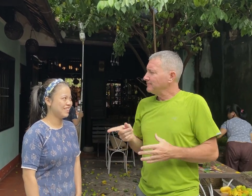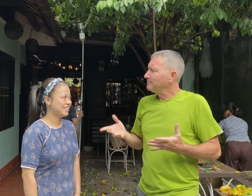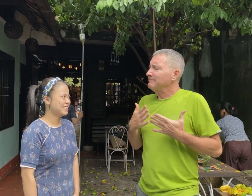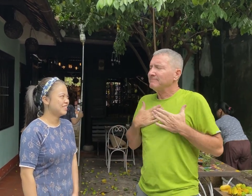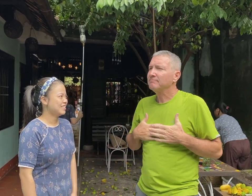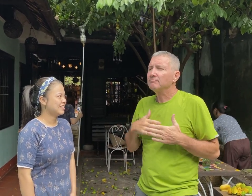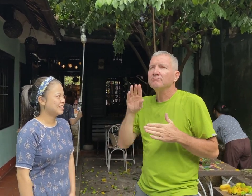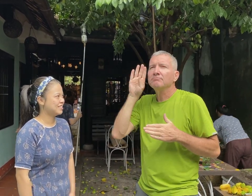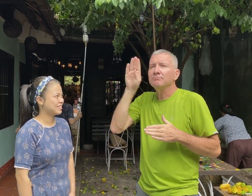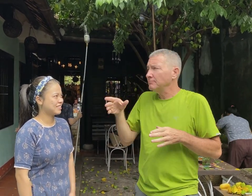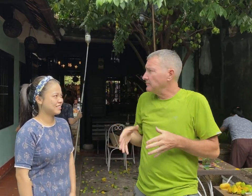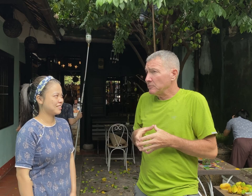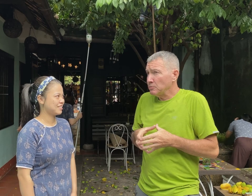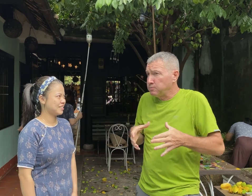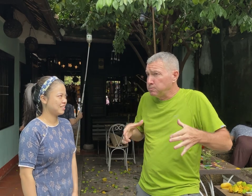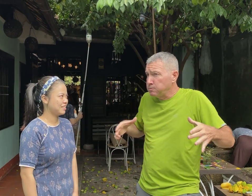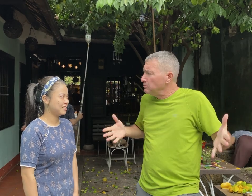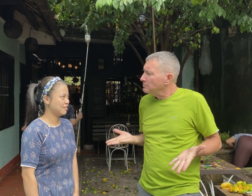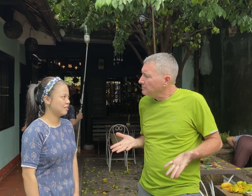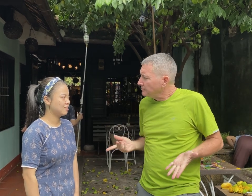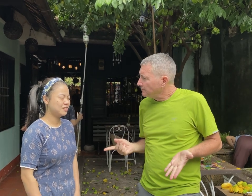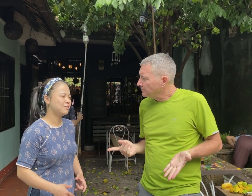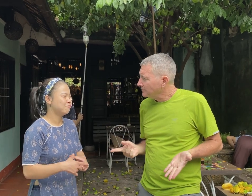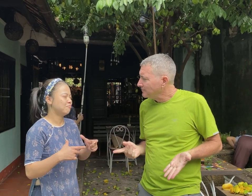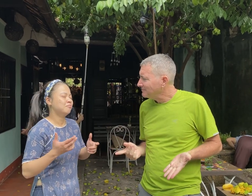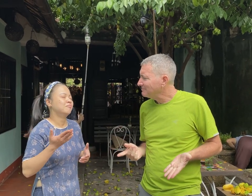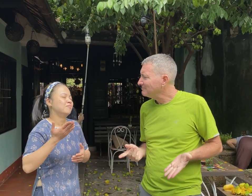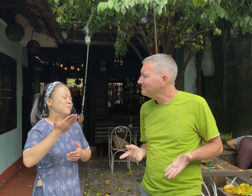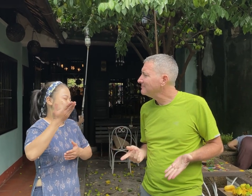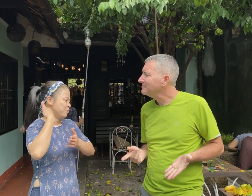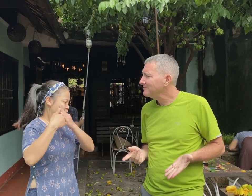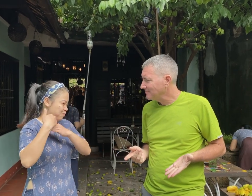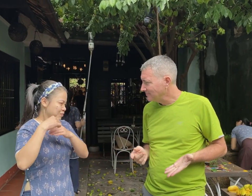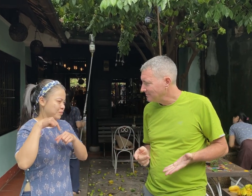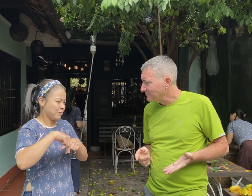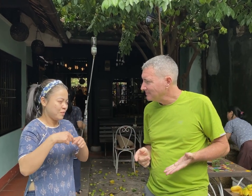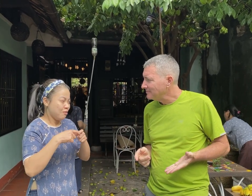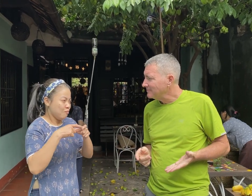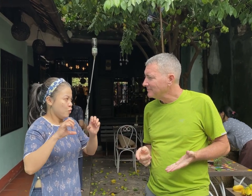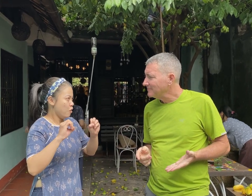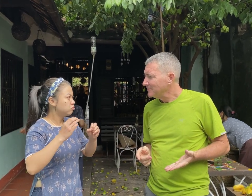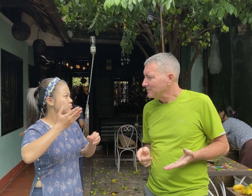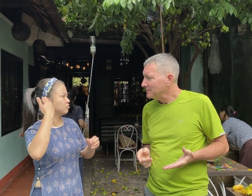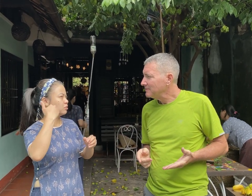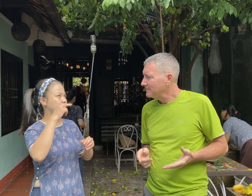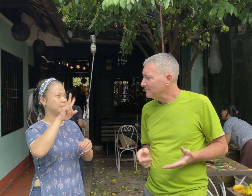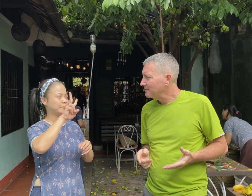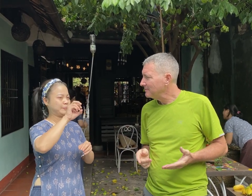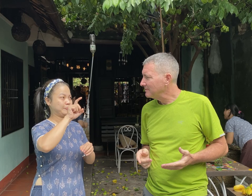What are your future plans? Expanding? Before we start here, the restaurant was not here in 2013.